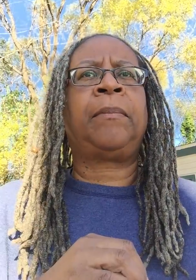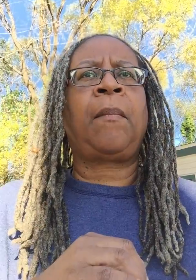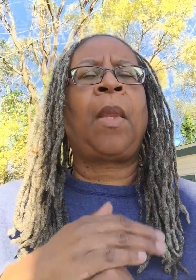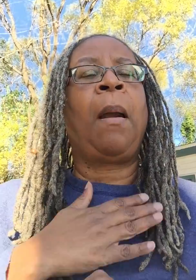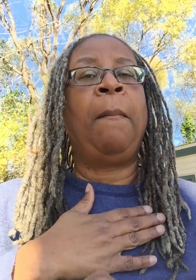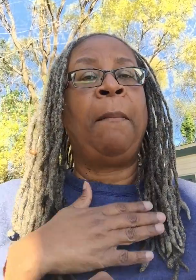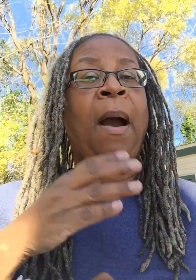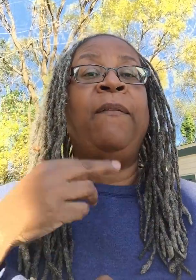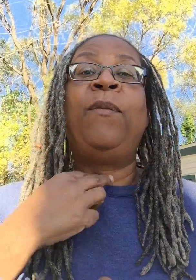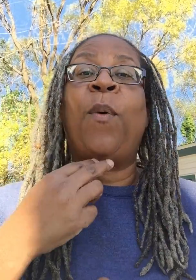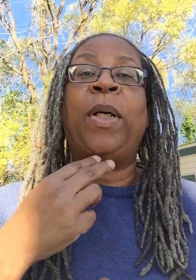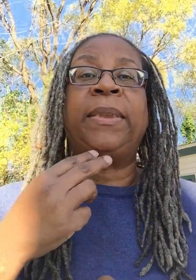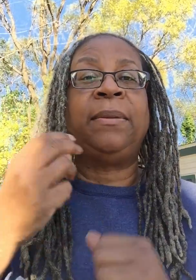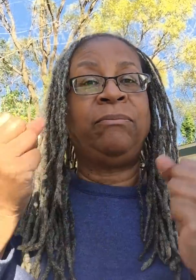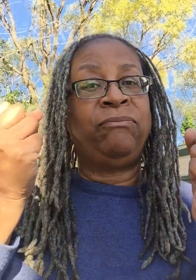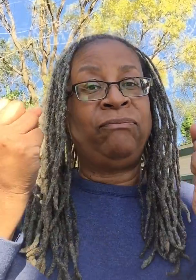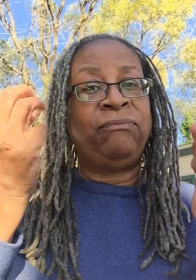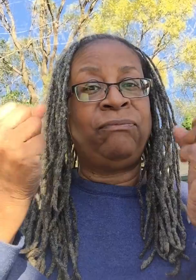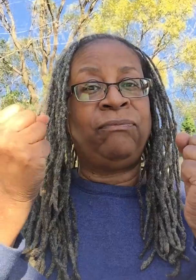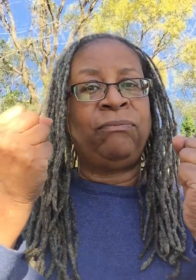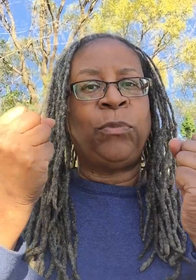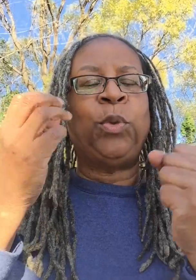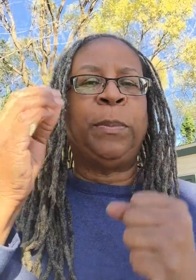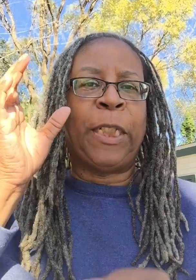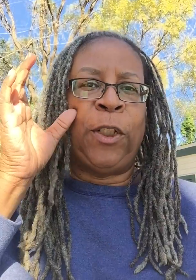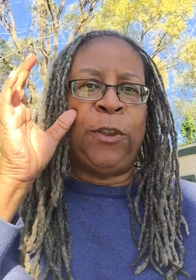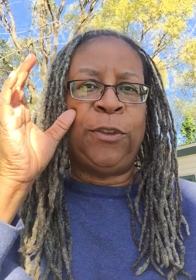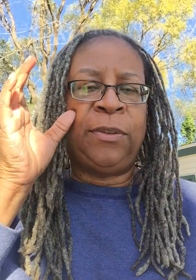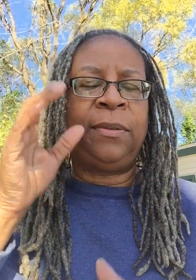My voice should be heard.